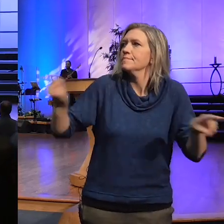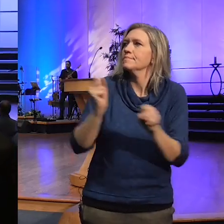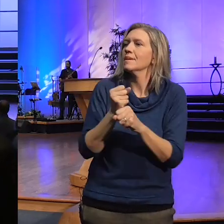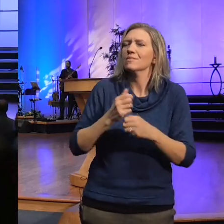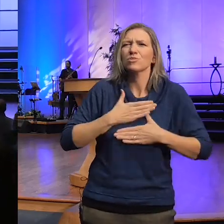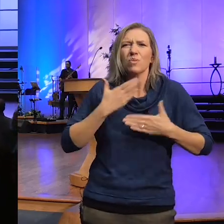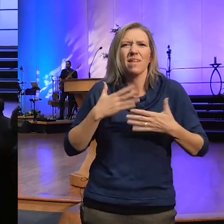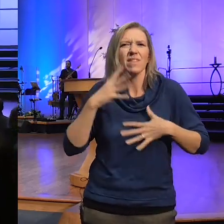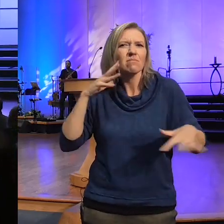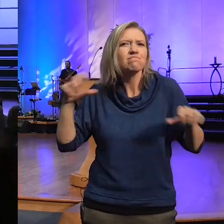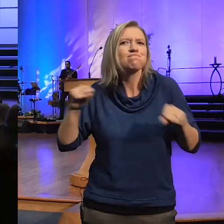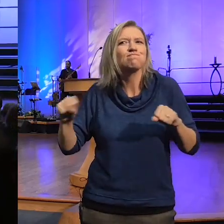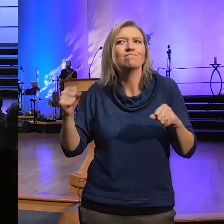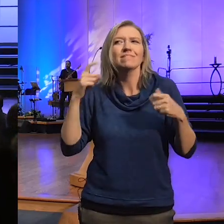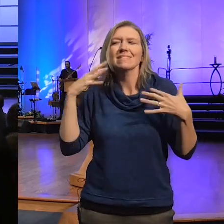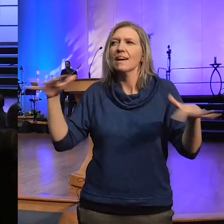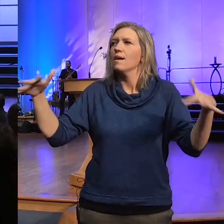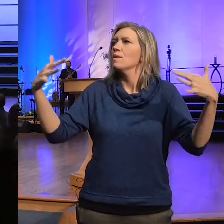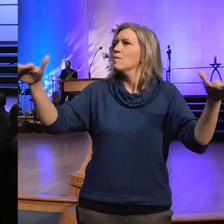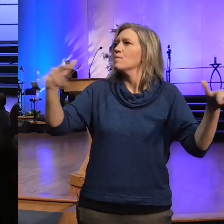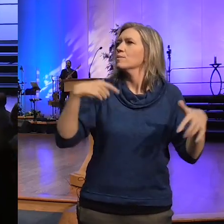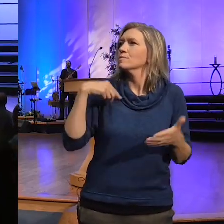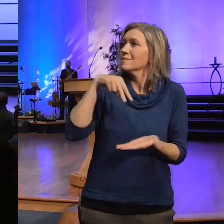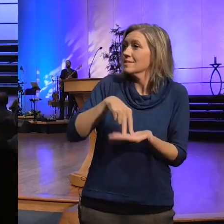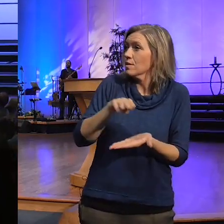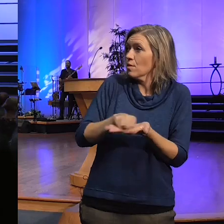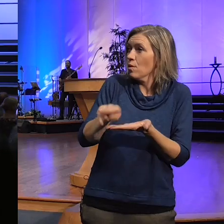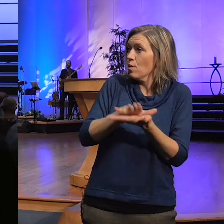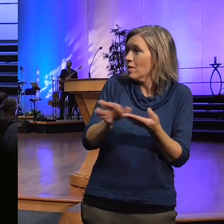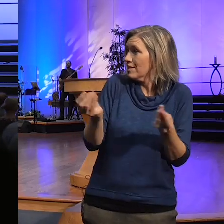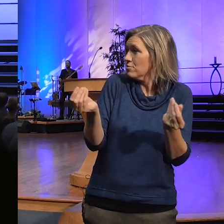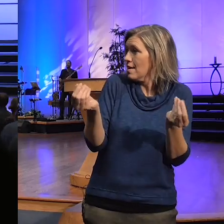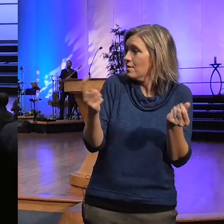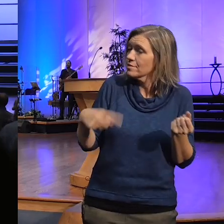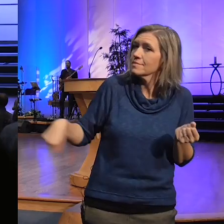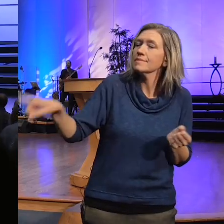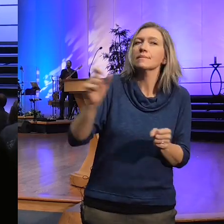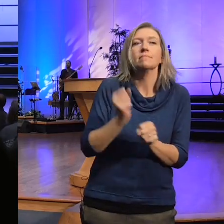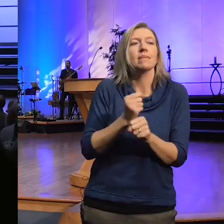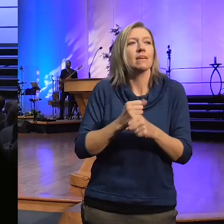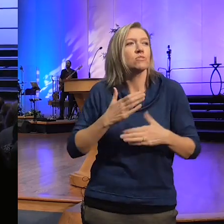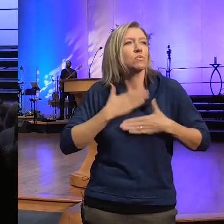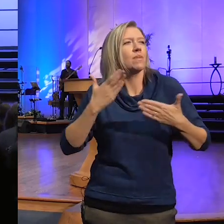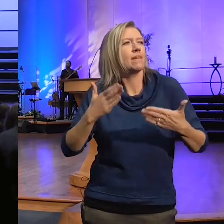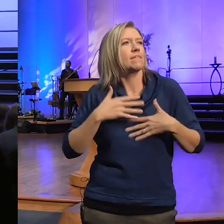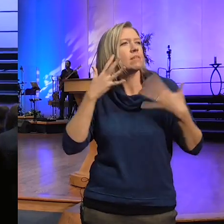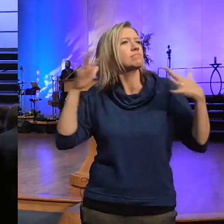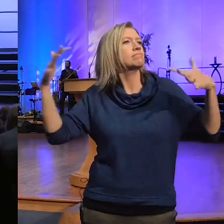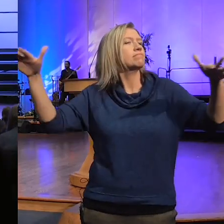sound you would stand on Holy Ground and say let make the joyful sound say hey hey